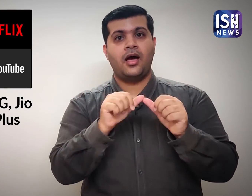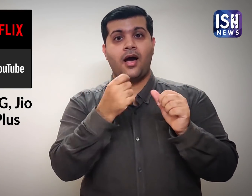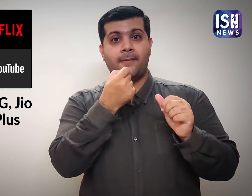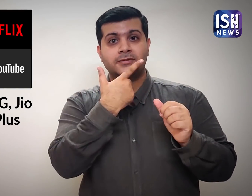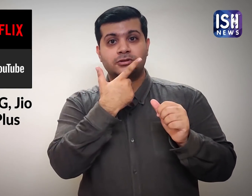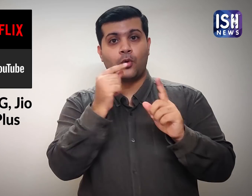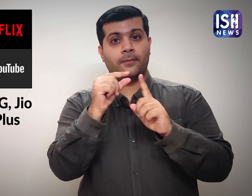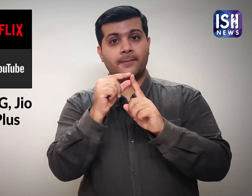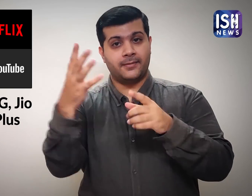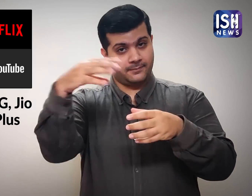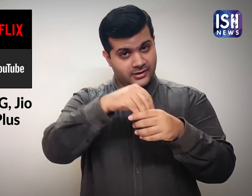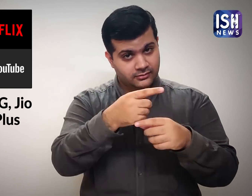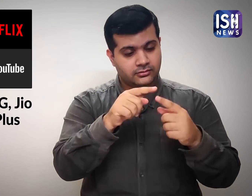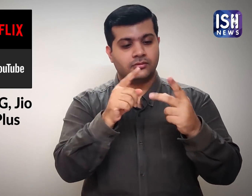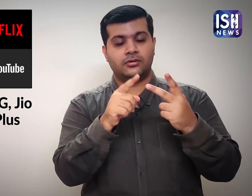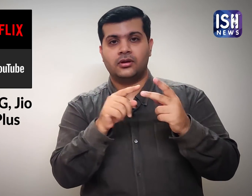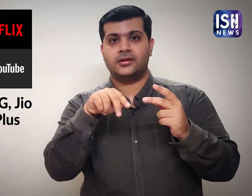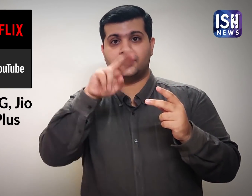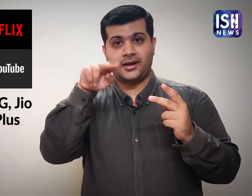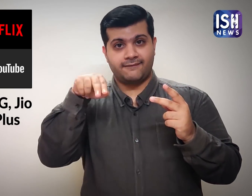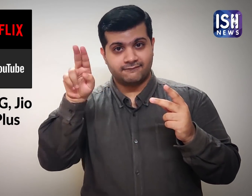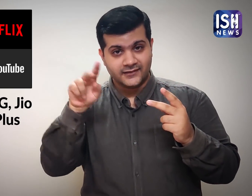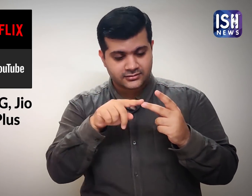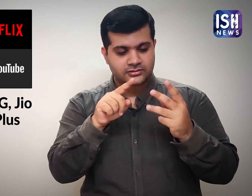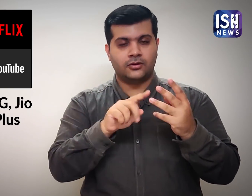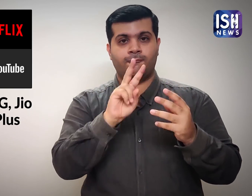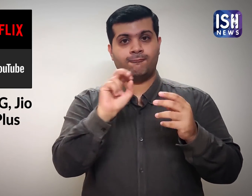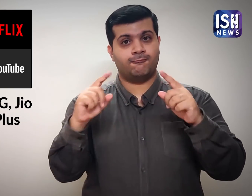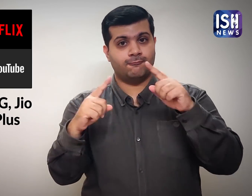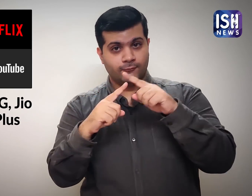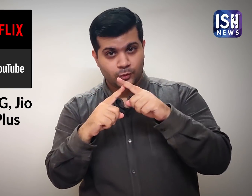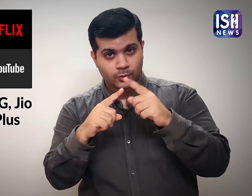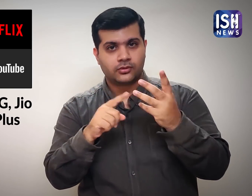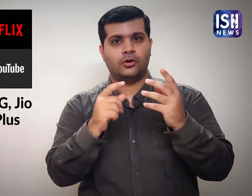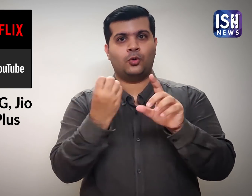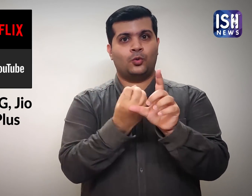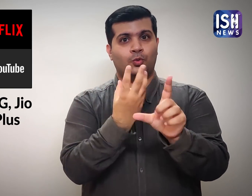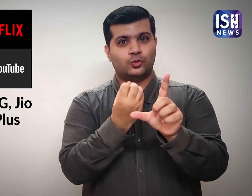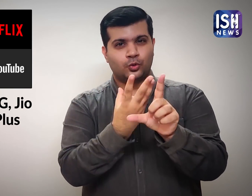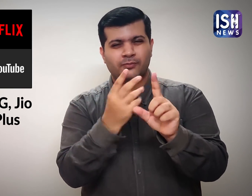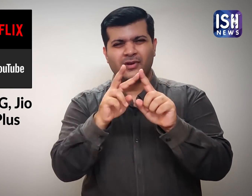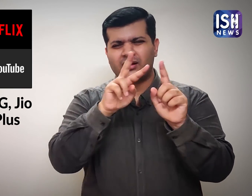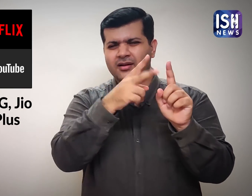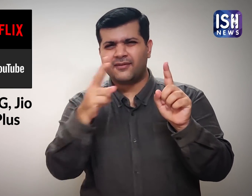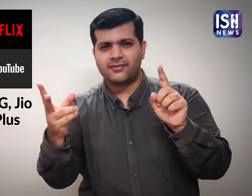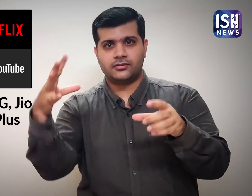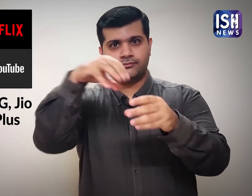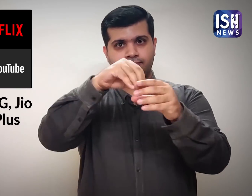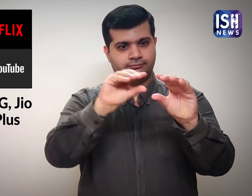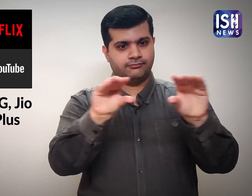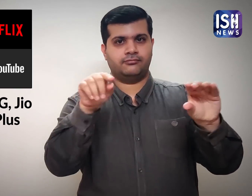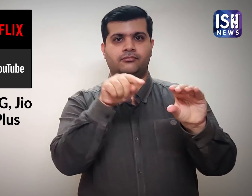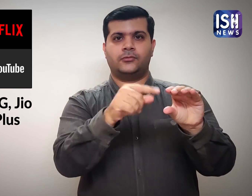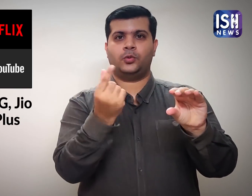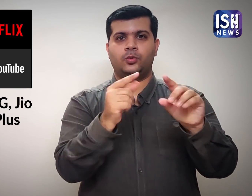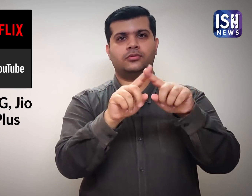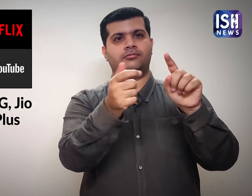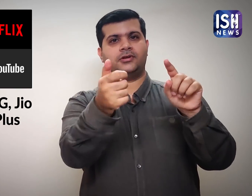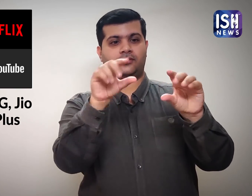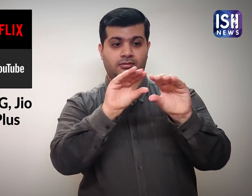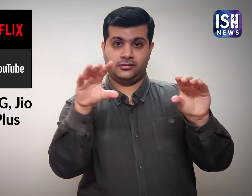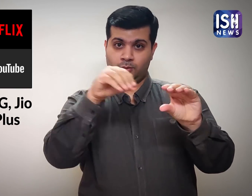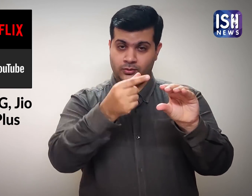that will have content from AmazonPrime, Netflix, Voot, YouTube, etc.